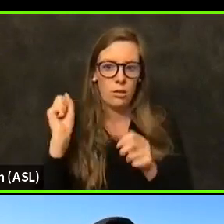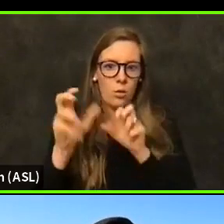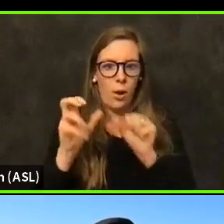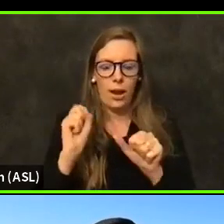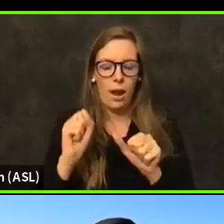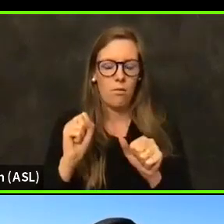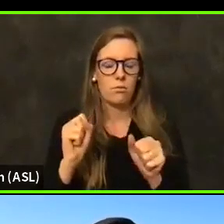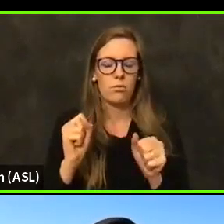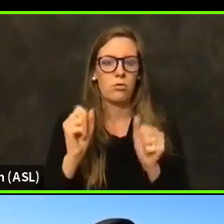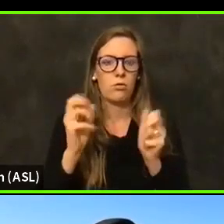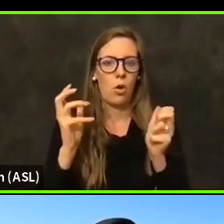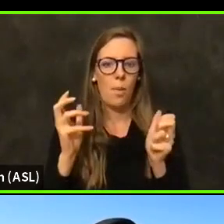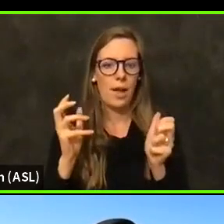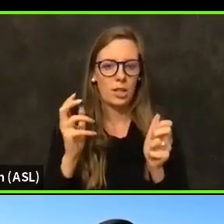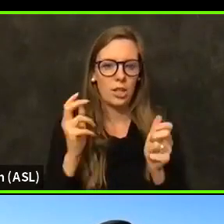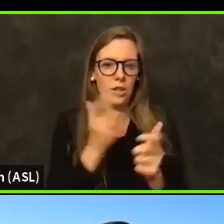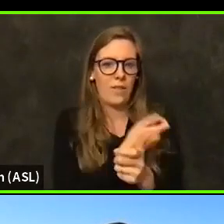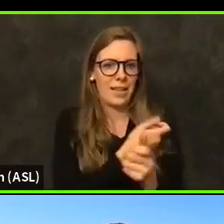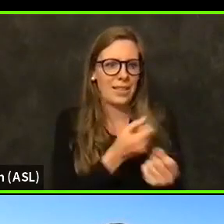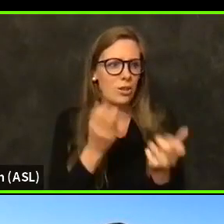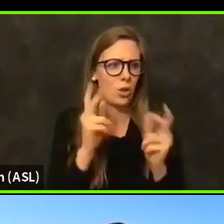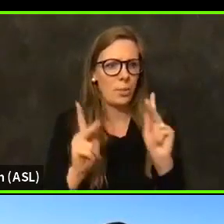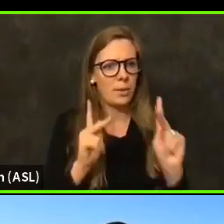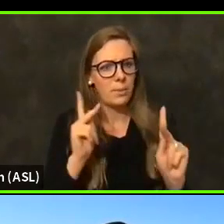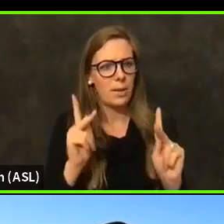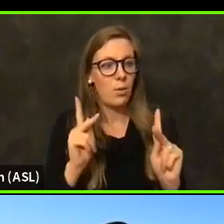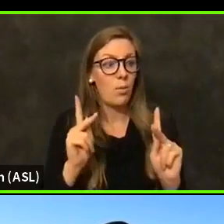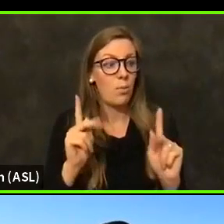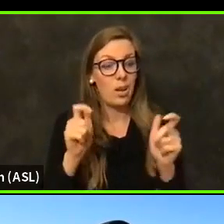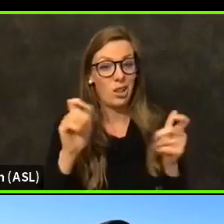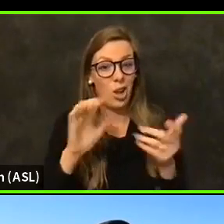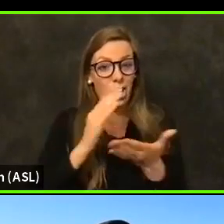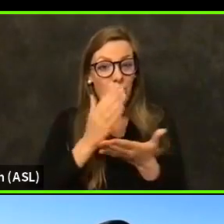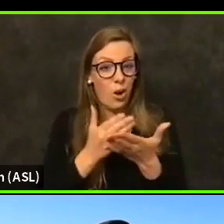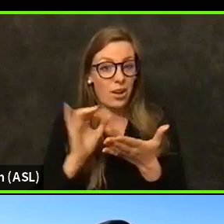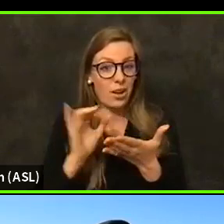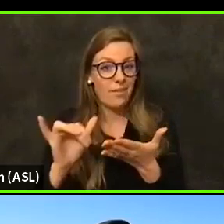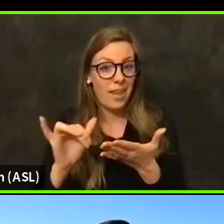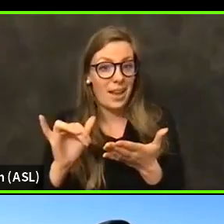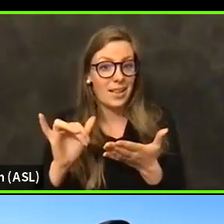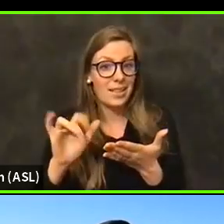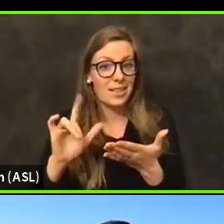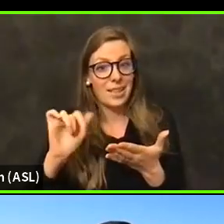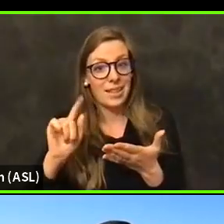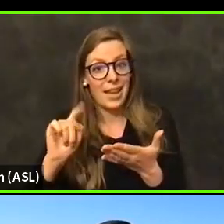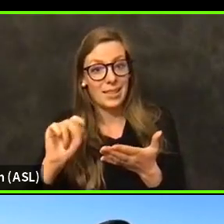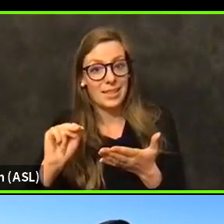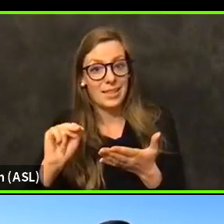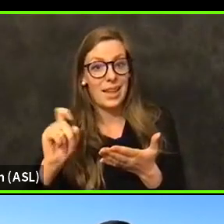And with the large share of that being the the the Latin population,